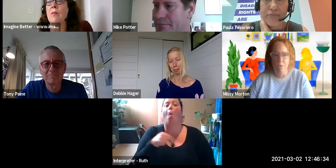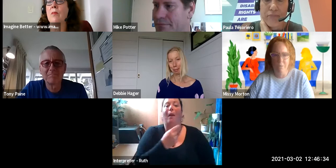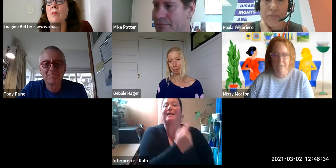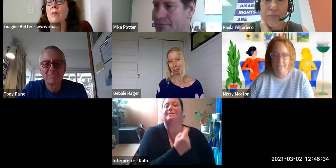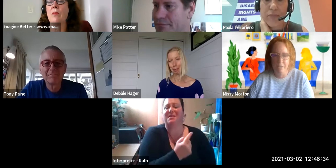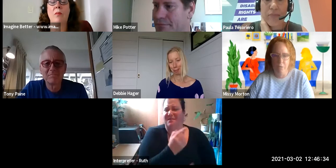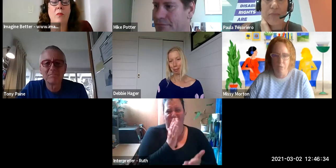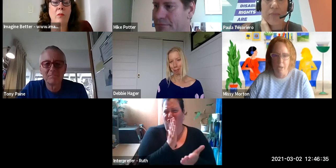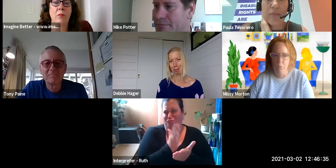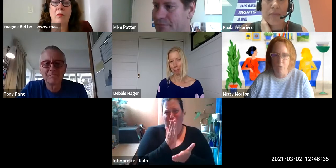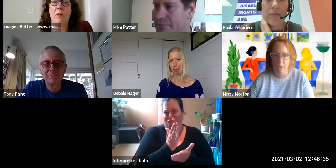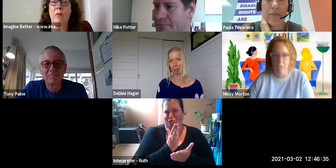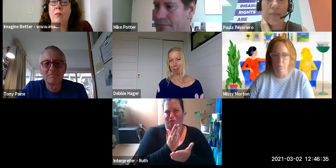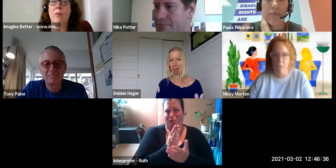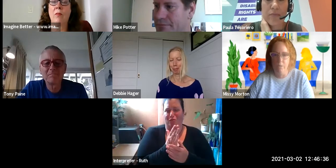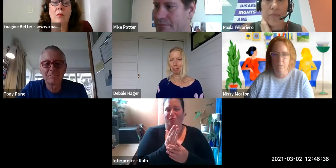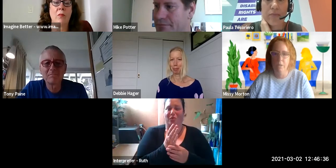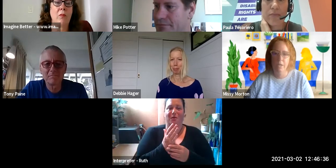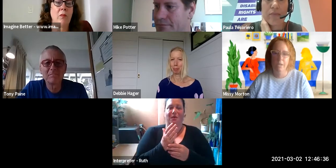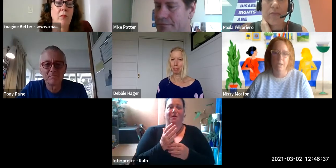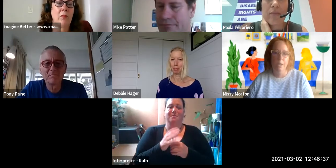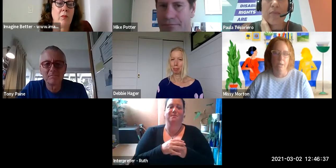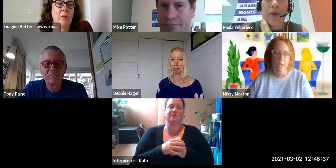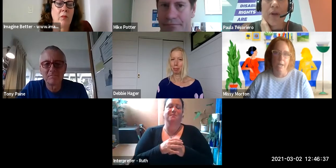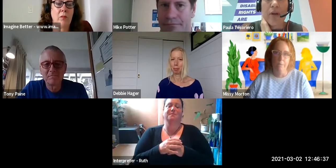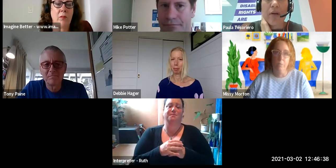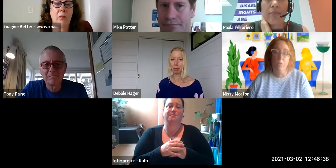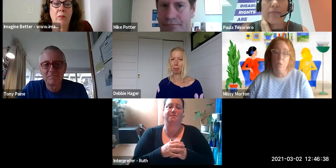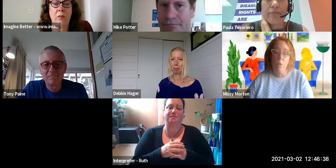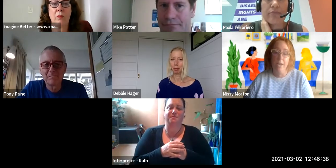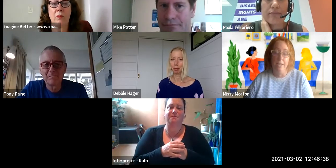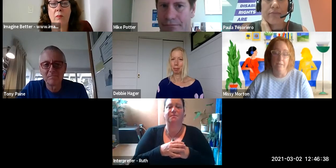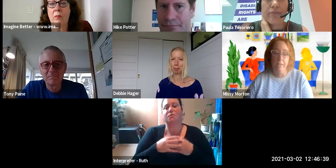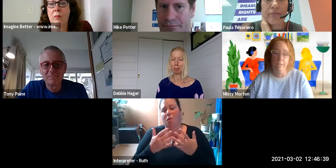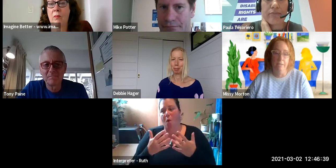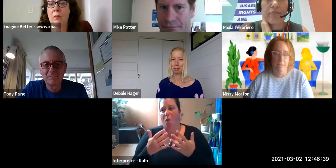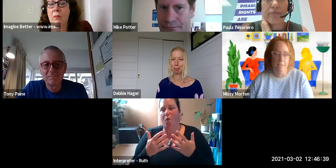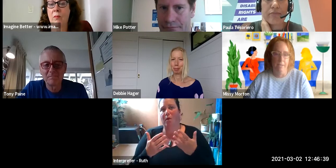I mean that's not a very helpful or healthy myth so on one hand, I think as I said, I